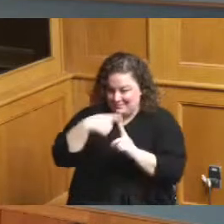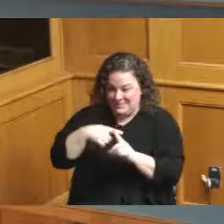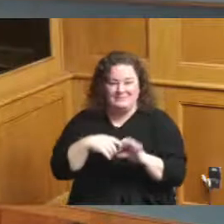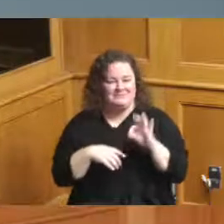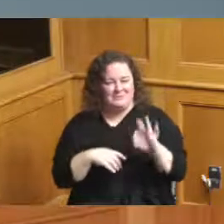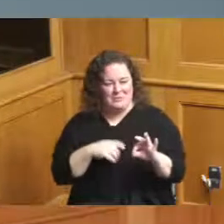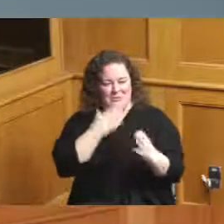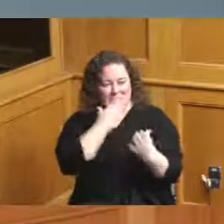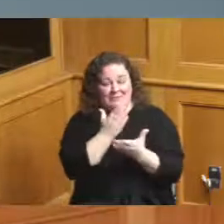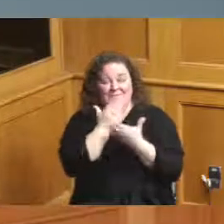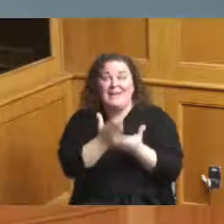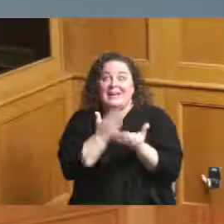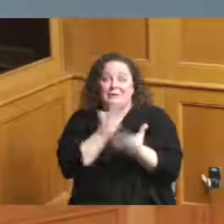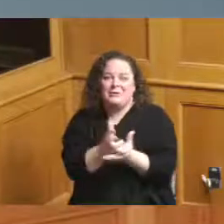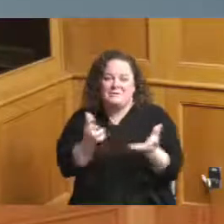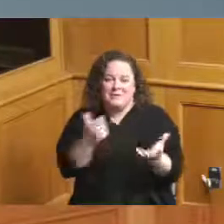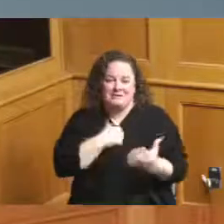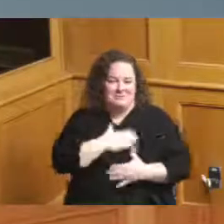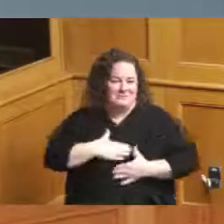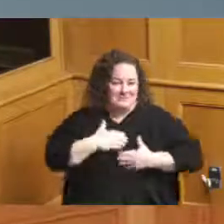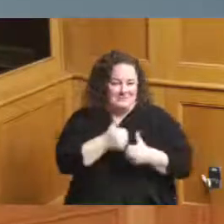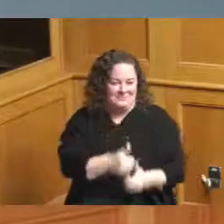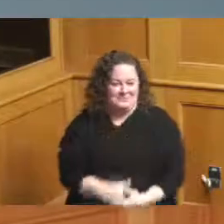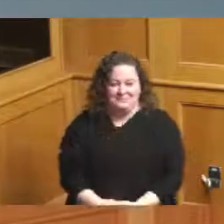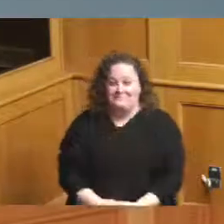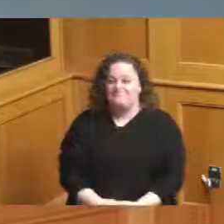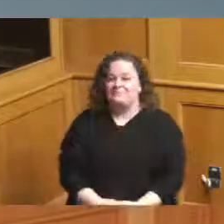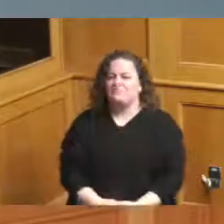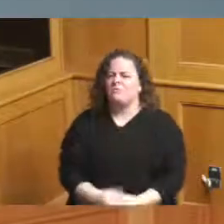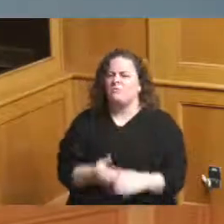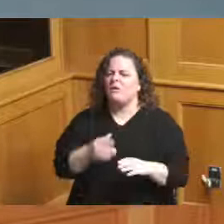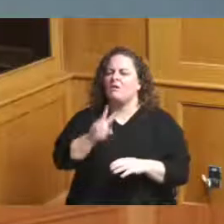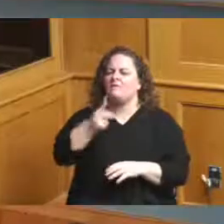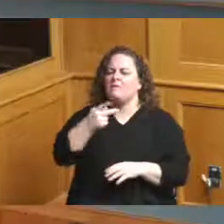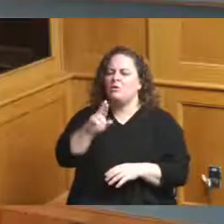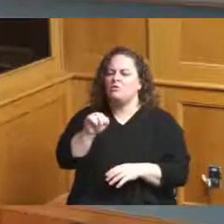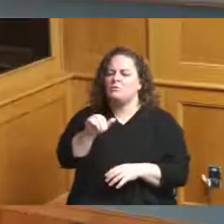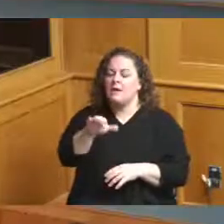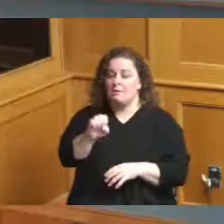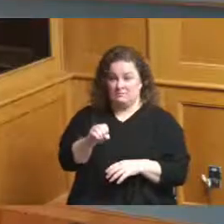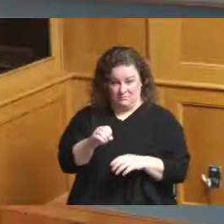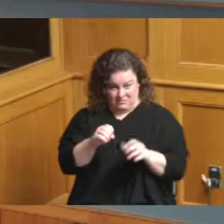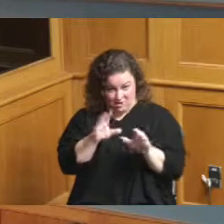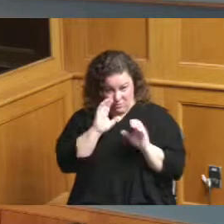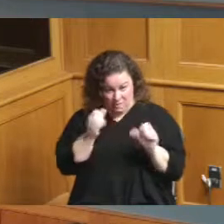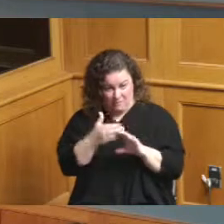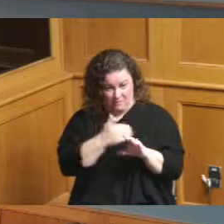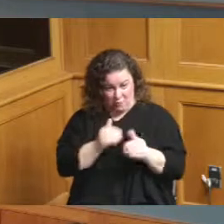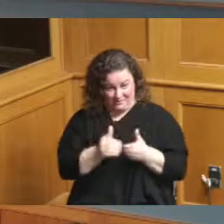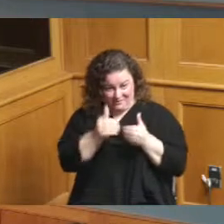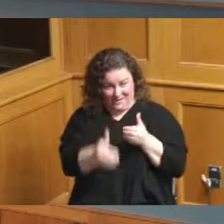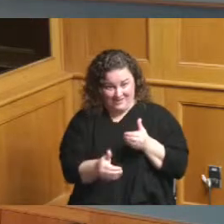appreciate it thank you Madam President before we go to the next item you had mentioned the Bengals